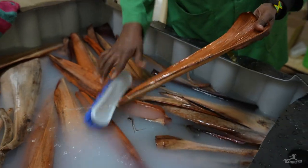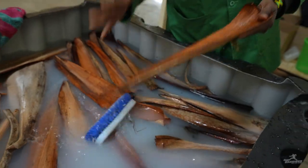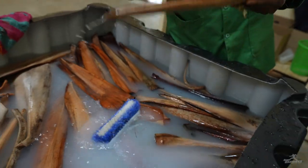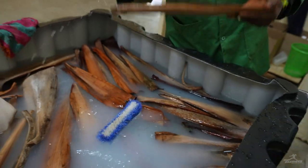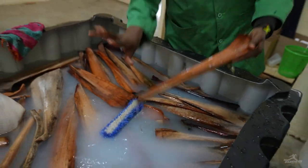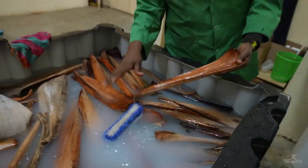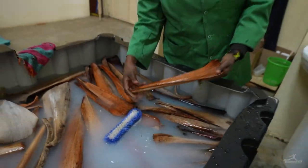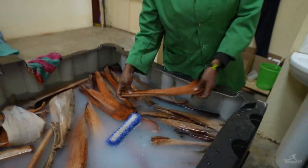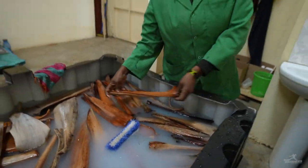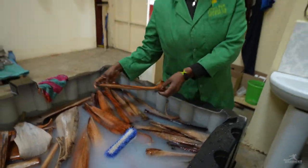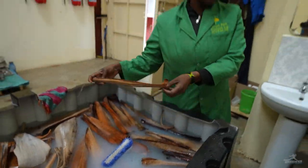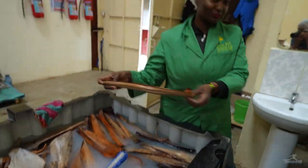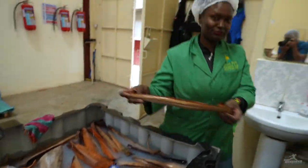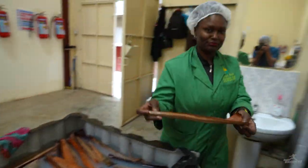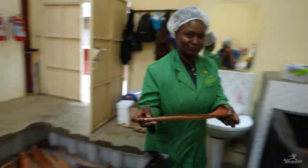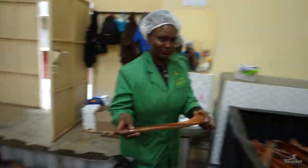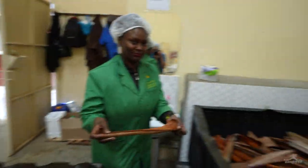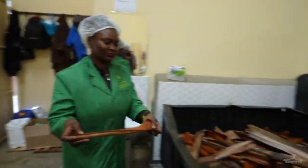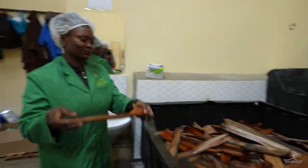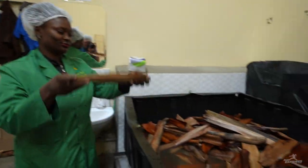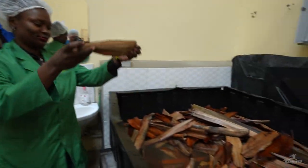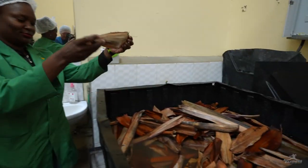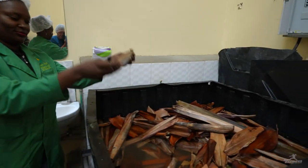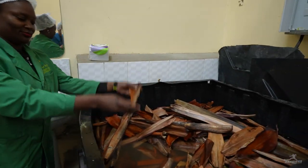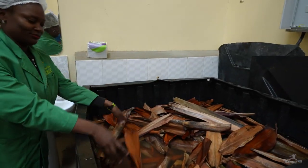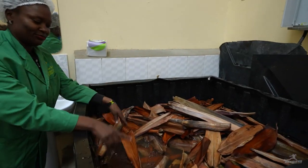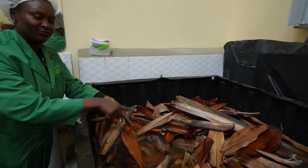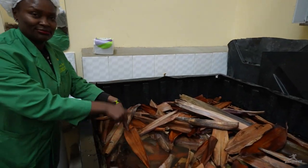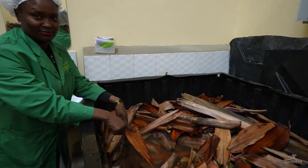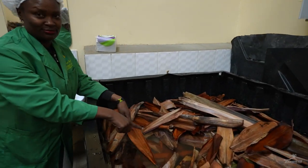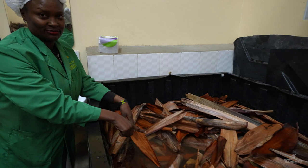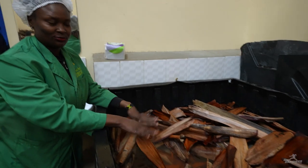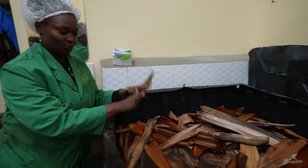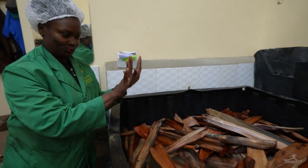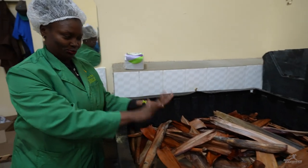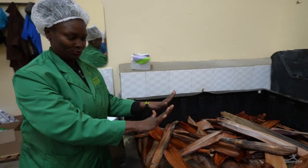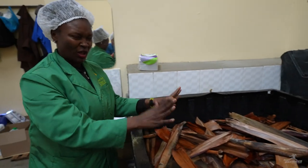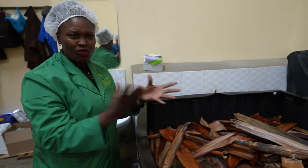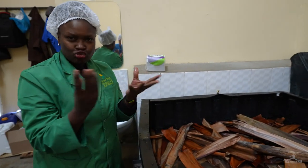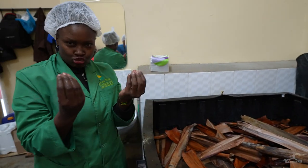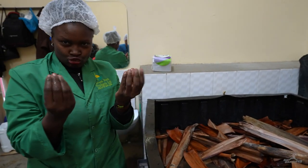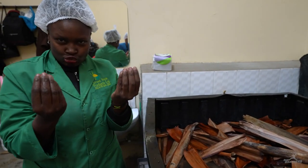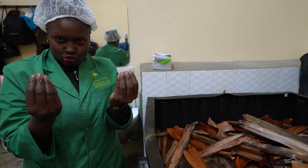The leaves are put in here to soften up.